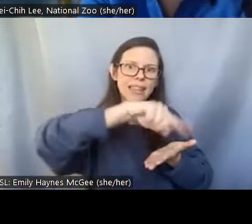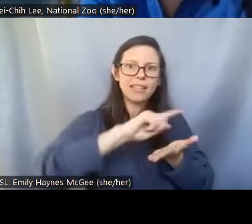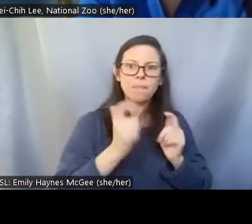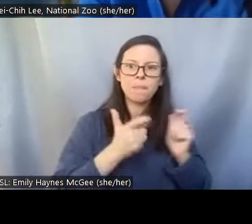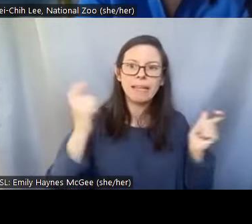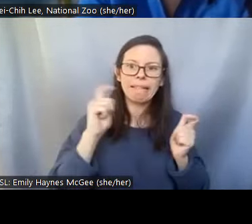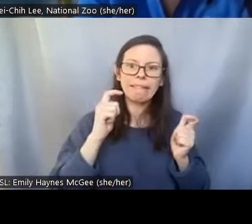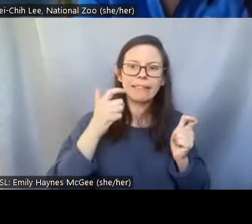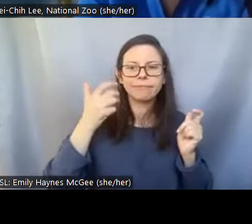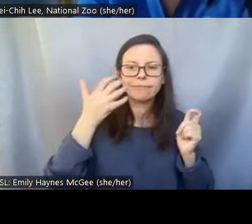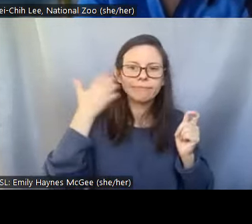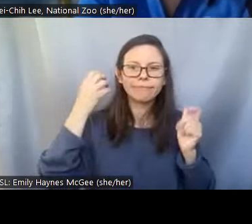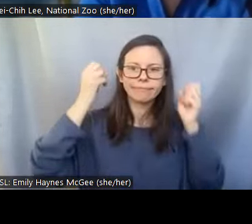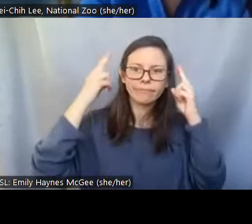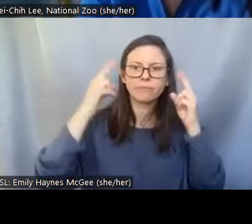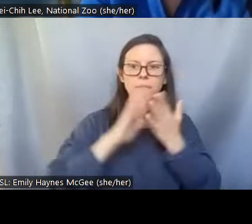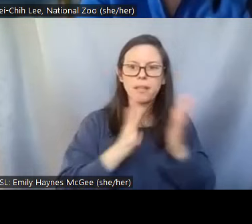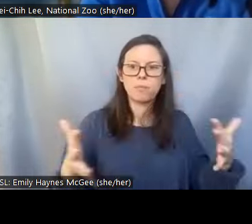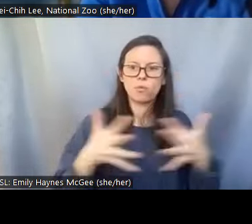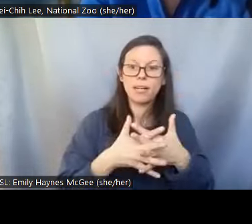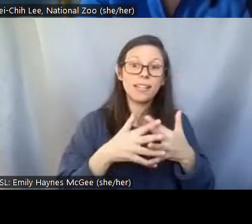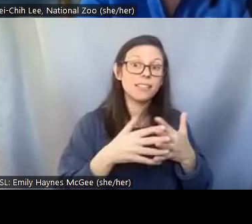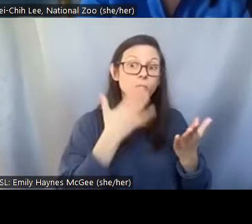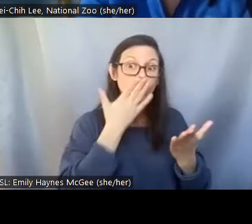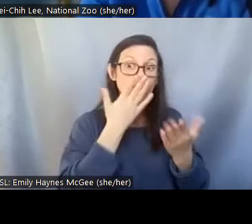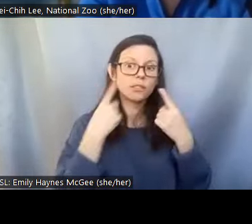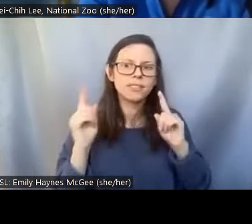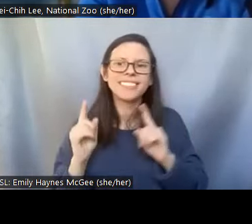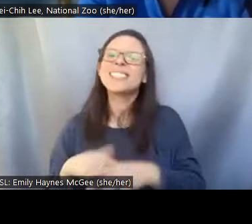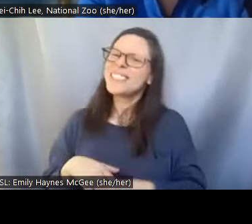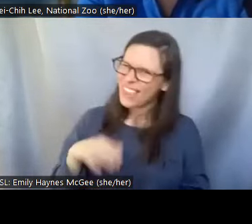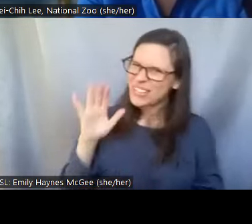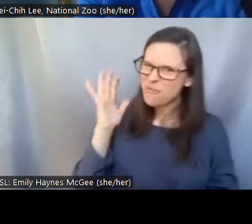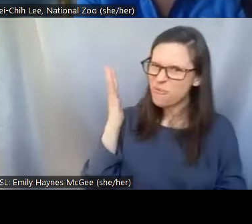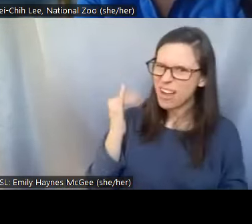Pei-Chih: So this is sort of exactly the intersection of light the research is important the assisted